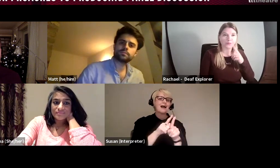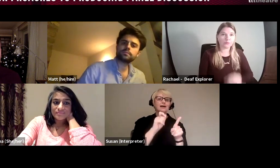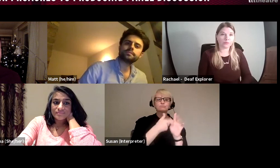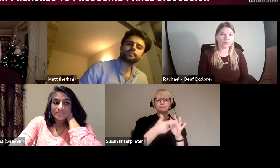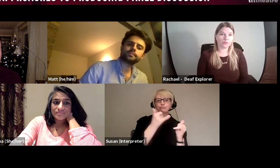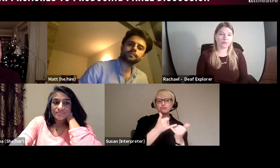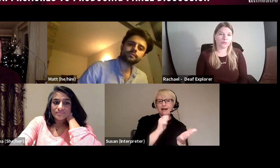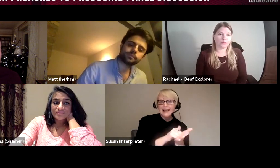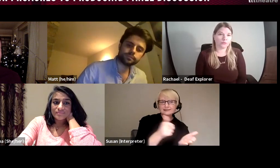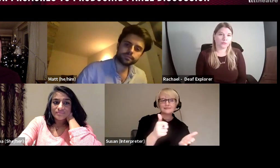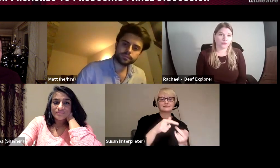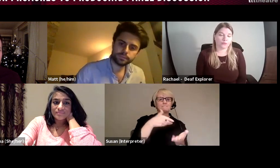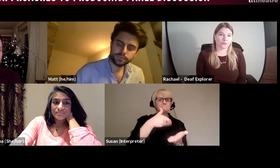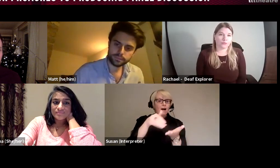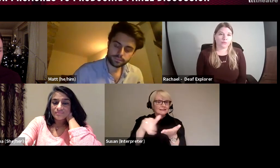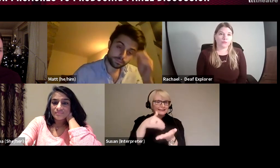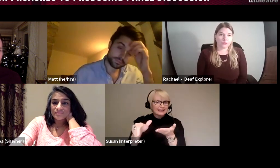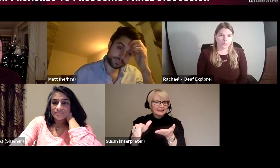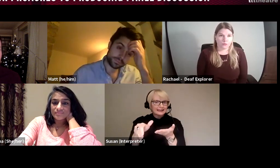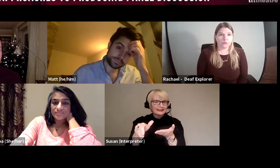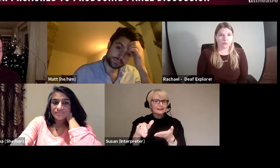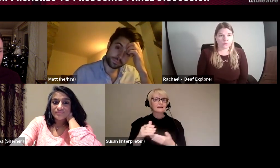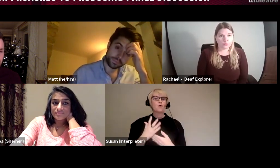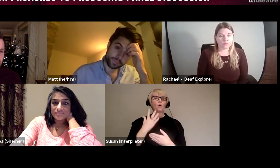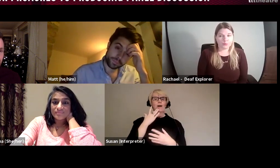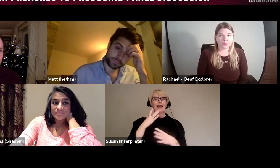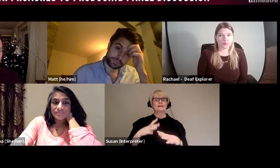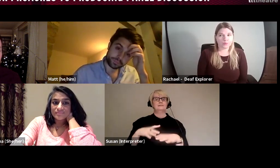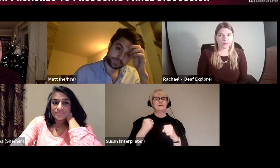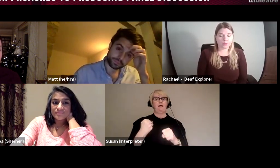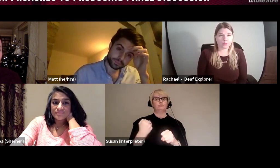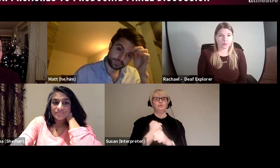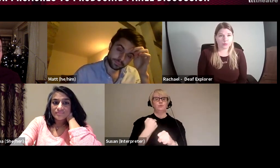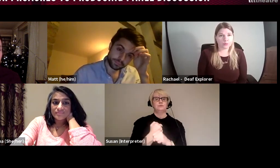that when you start out as a producer that your previous experiences really inform what you do,